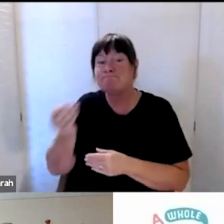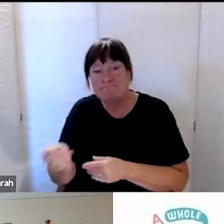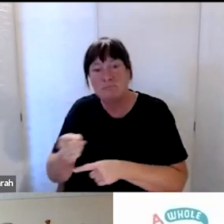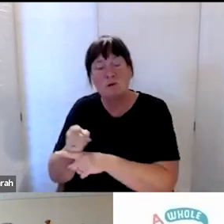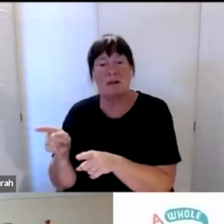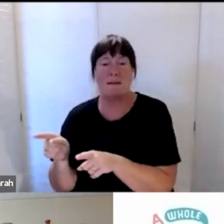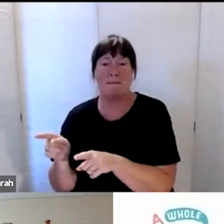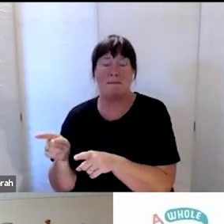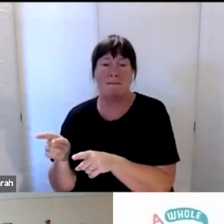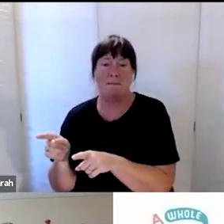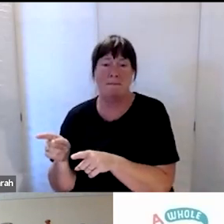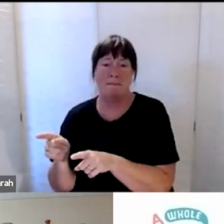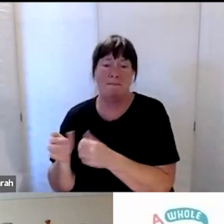and their vulnerabilities.